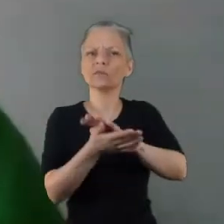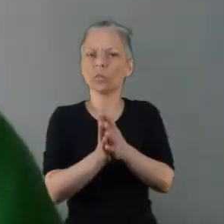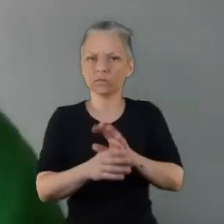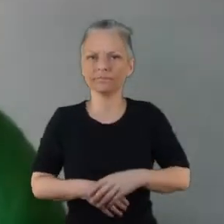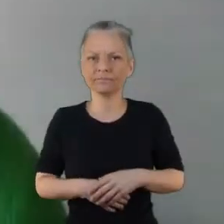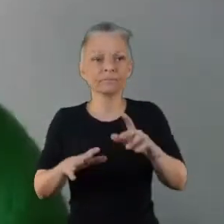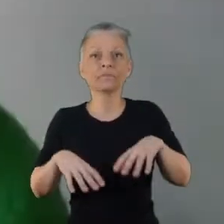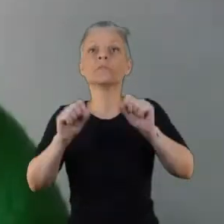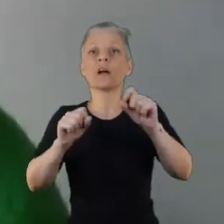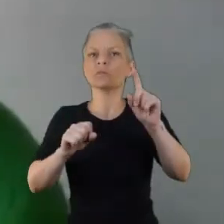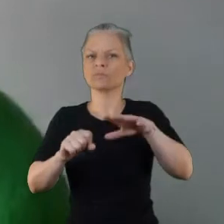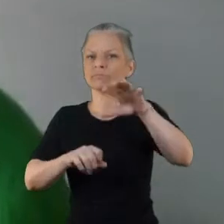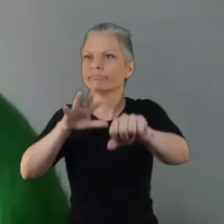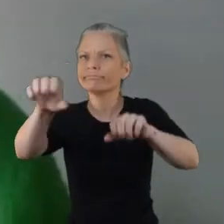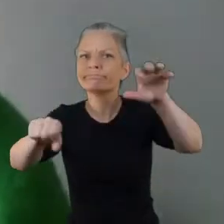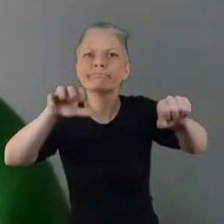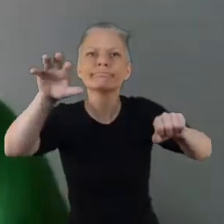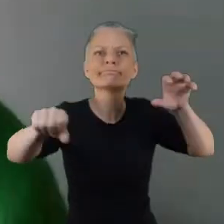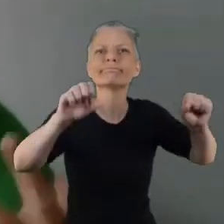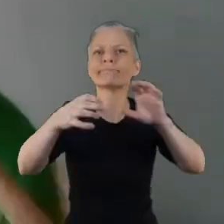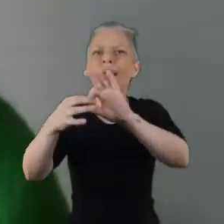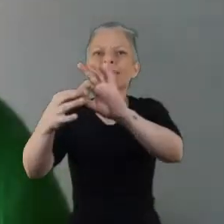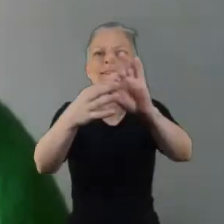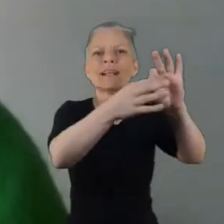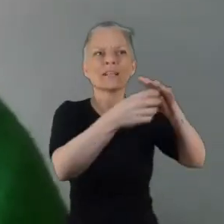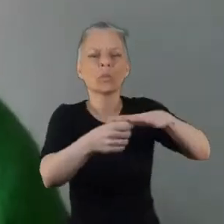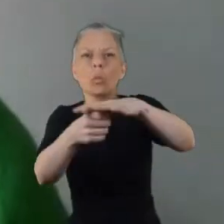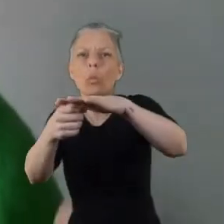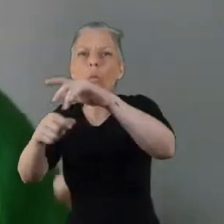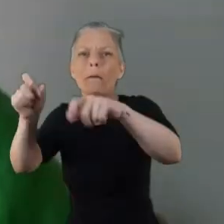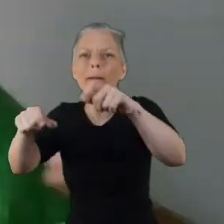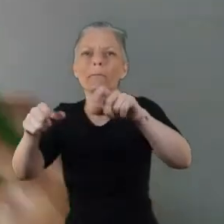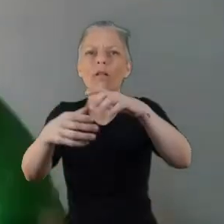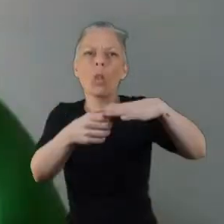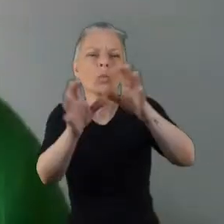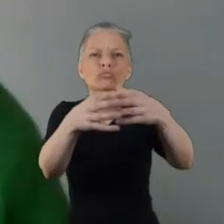issues that people were facing and it also to help us decide how best to connect with